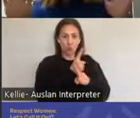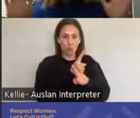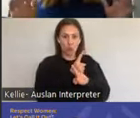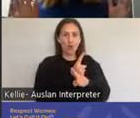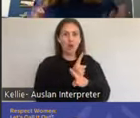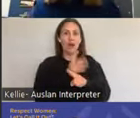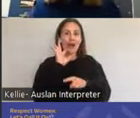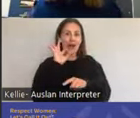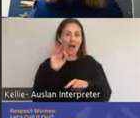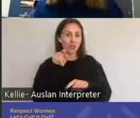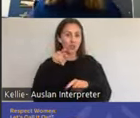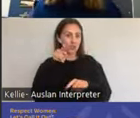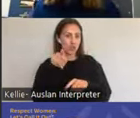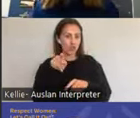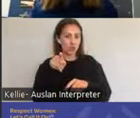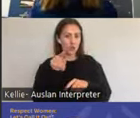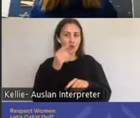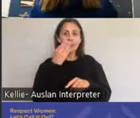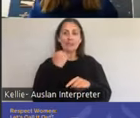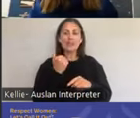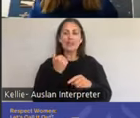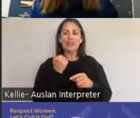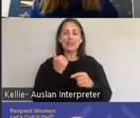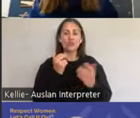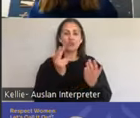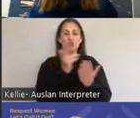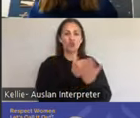little bit of I was gonna say doodling but it doesn't really sound right to say doodling in